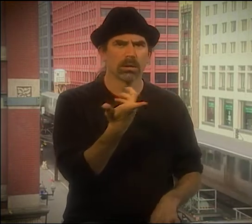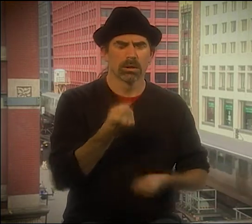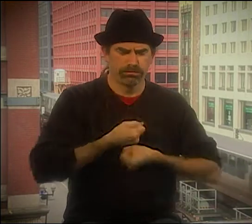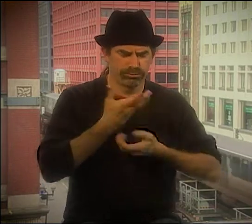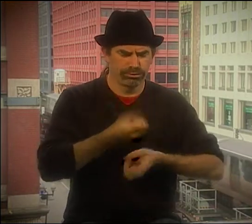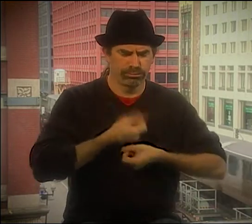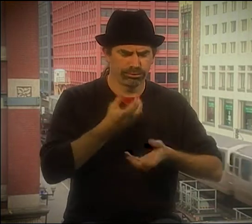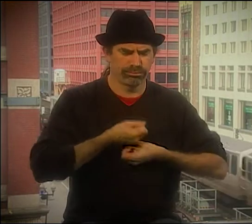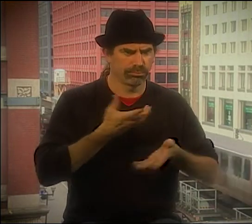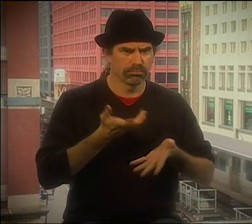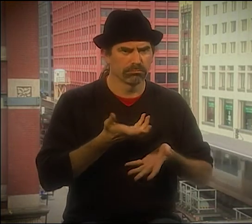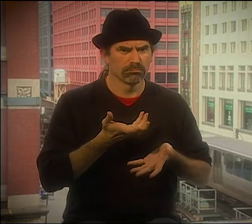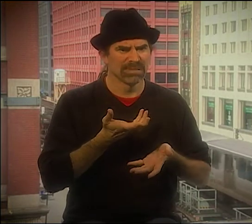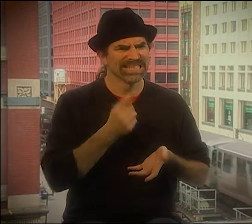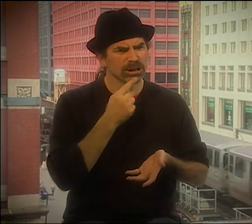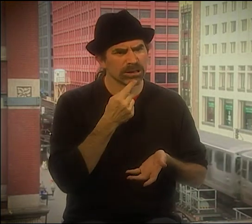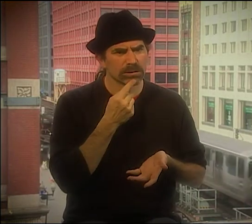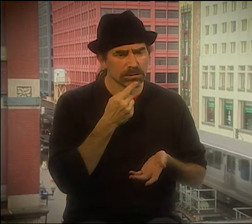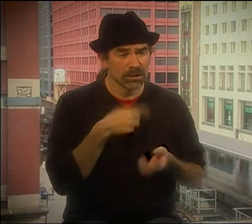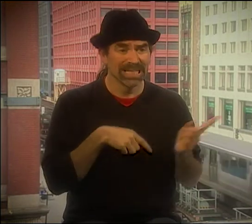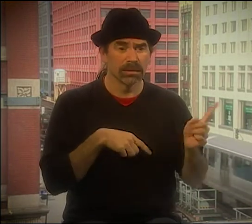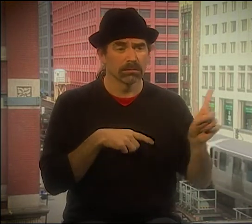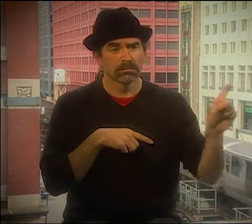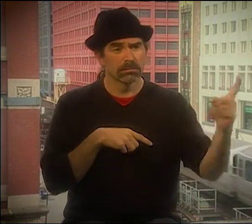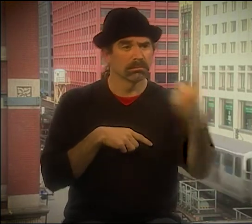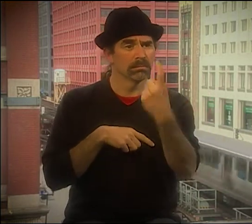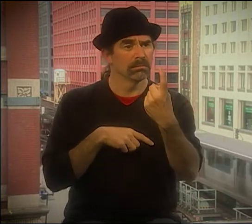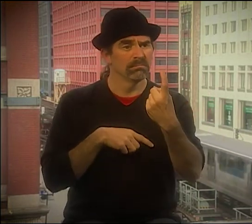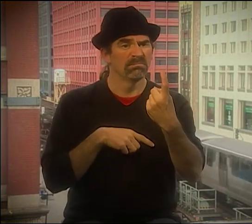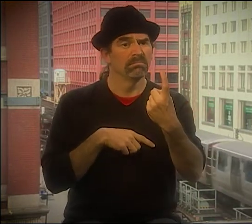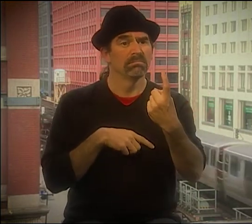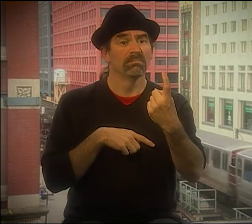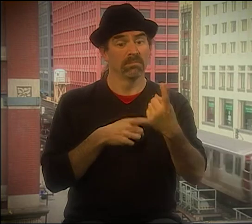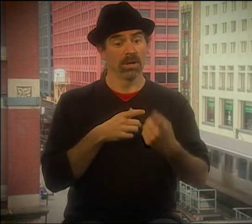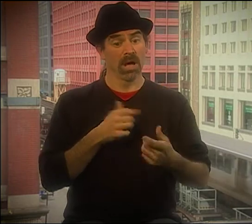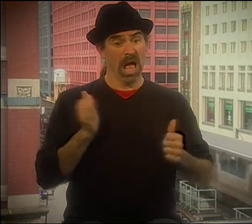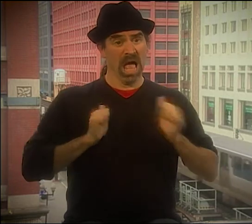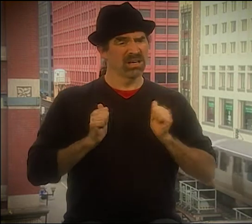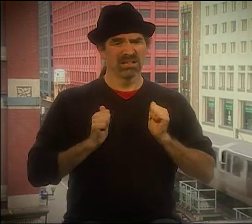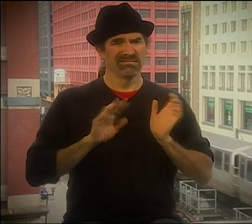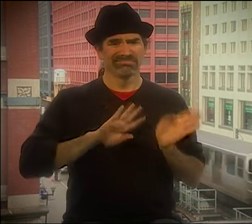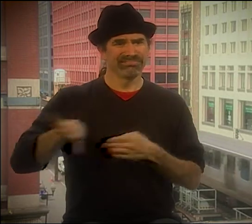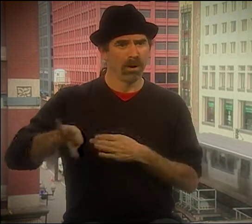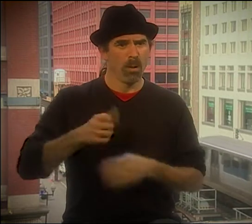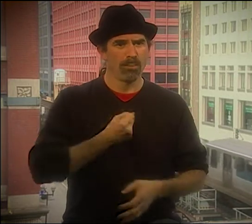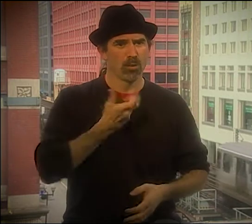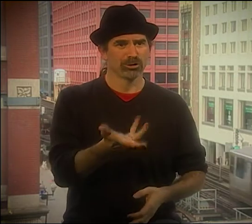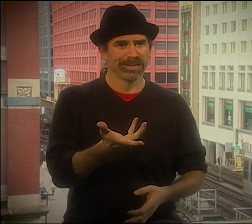HE TOOK MY ATTENTION WAS WE WERE IN THIS ACTING CLASS, AND THE TEACHER GAVE US A SCRIPT AND SAID, "I WANT YOU